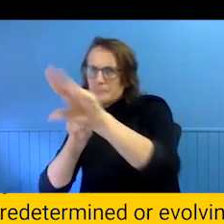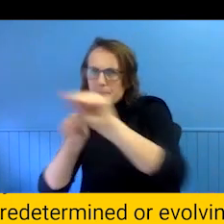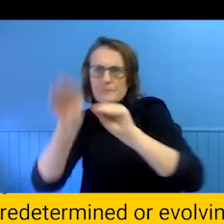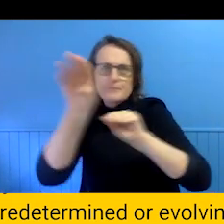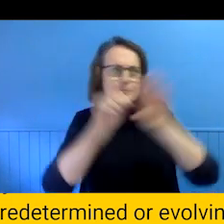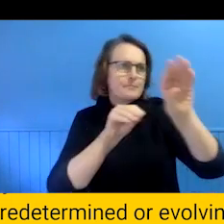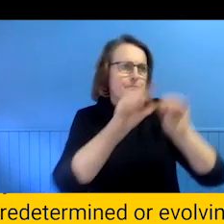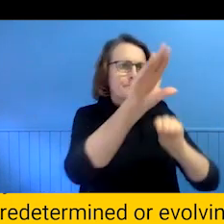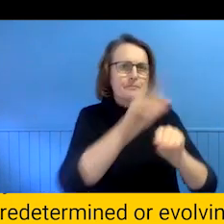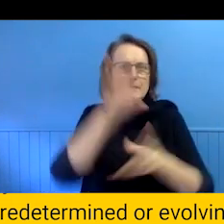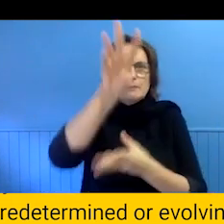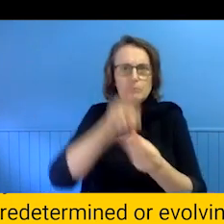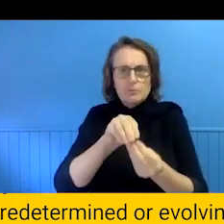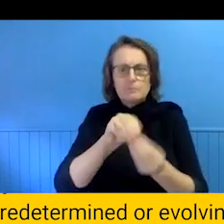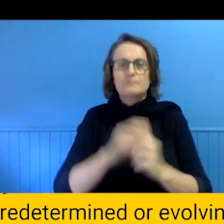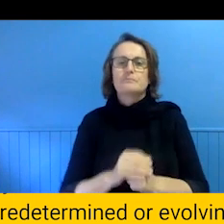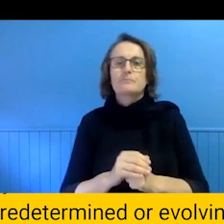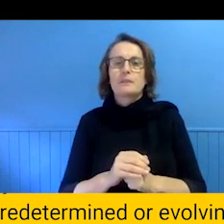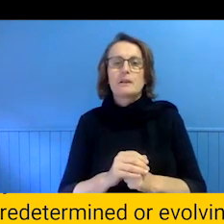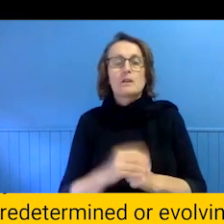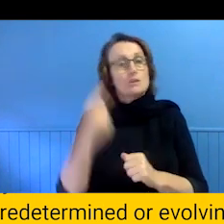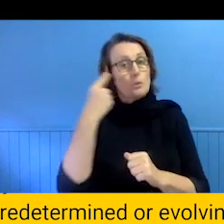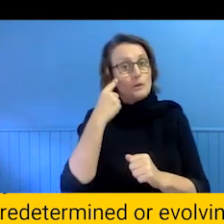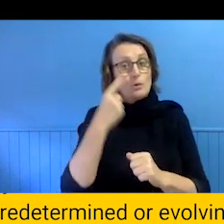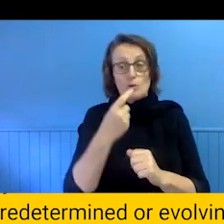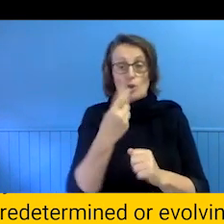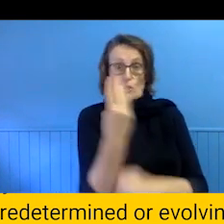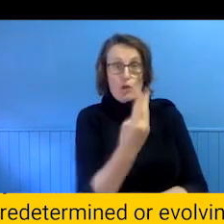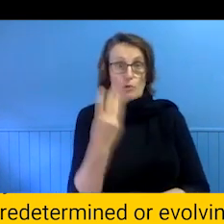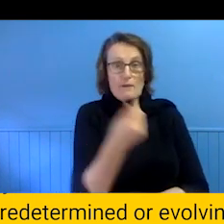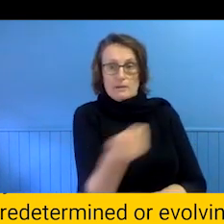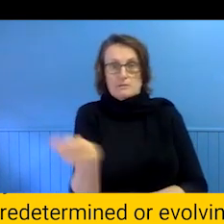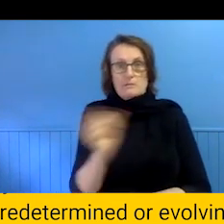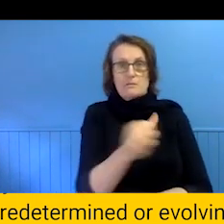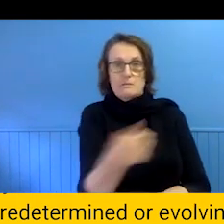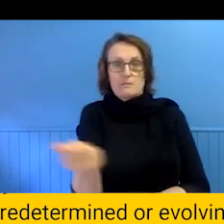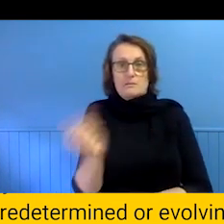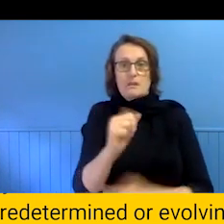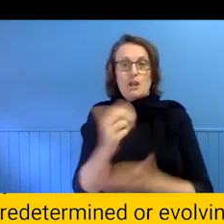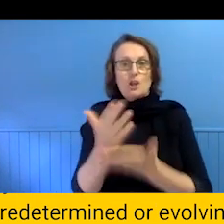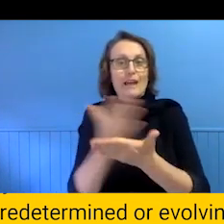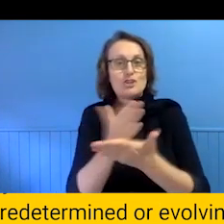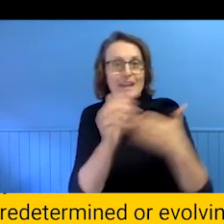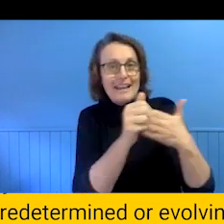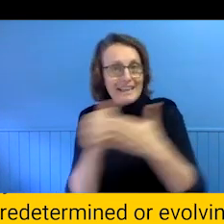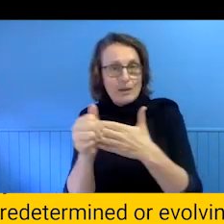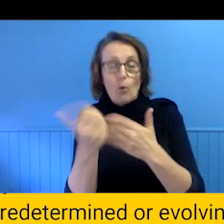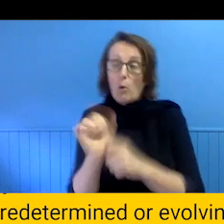So we looked at relaying leadership your by year between the three of us or we looked at dedicating different roles like finance manager, producer, director.